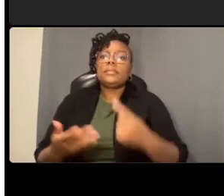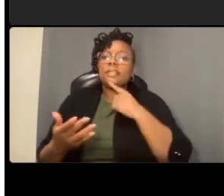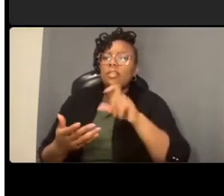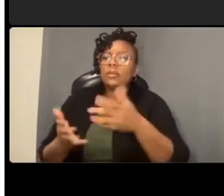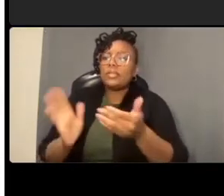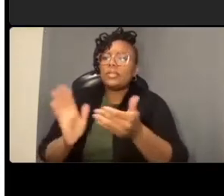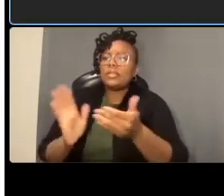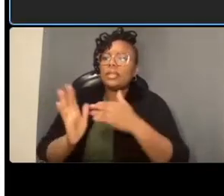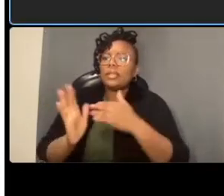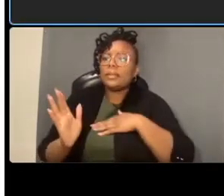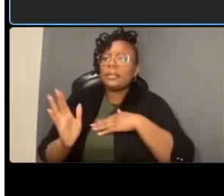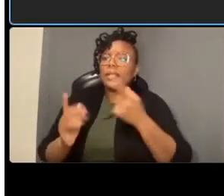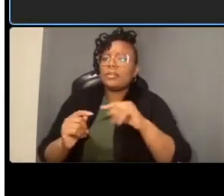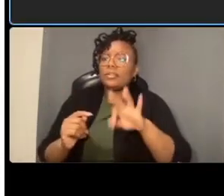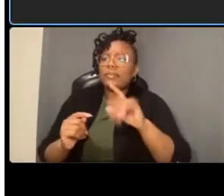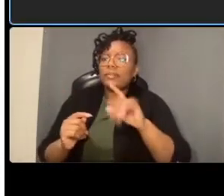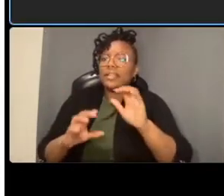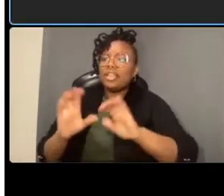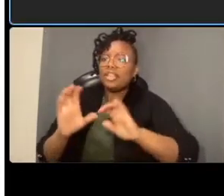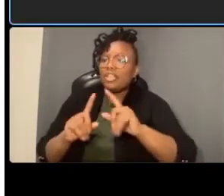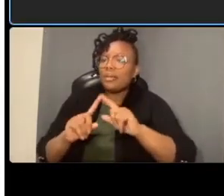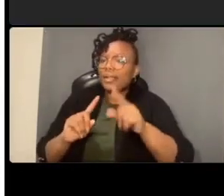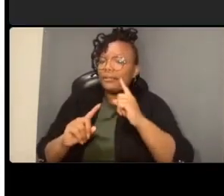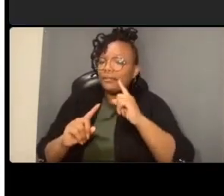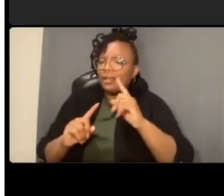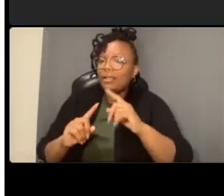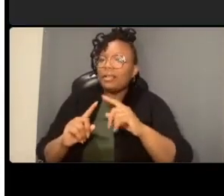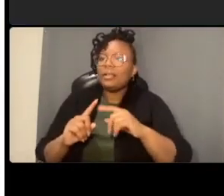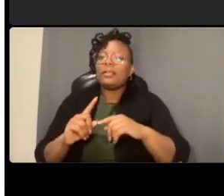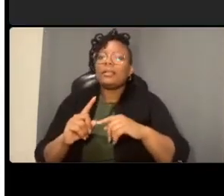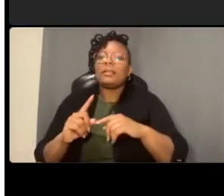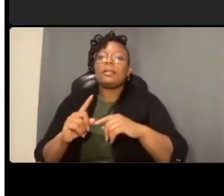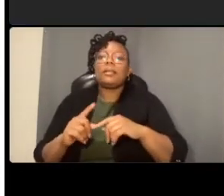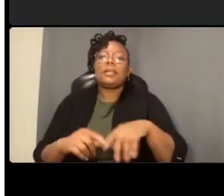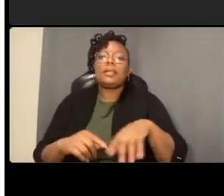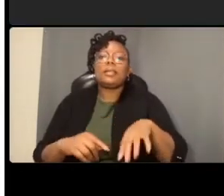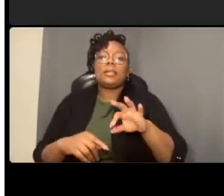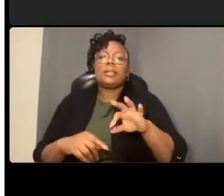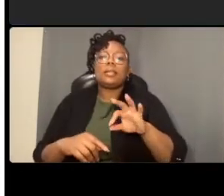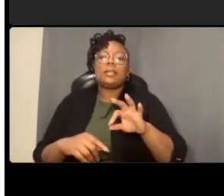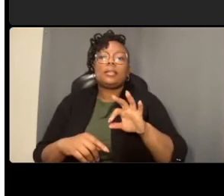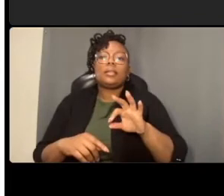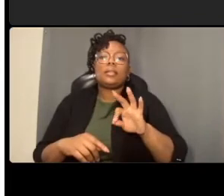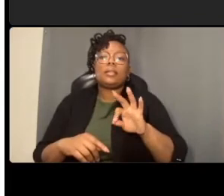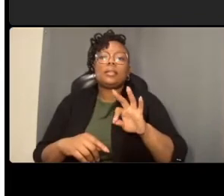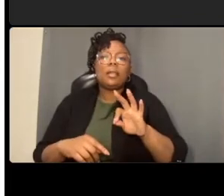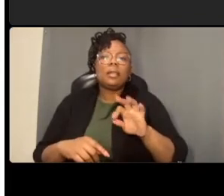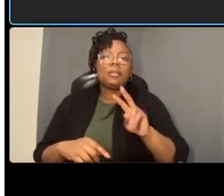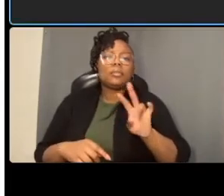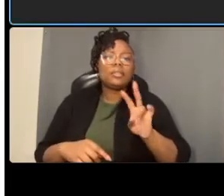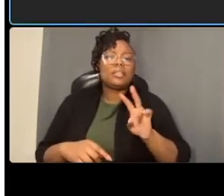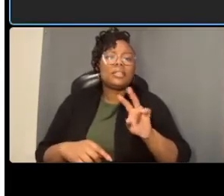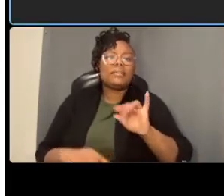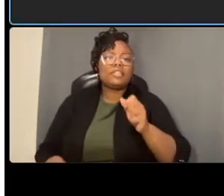again is um to ensure there's available street parking for when i need to drive will you consider